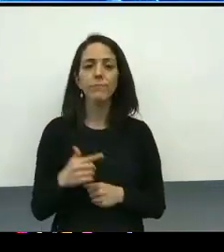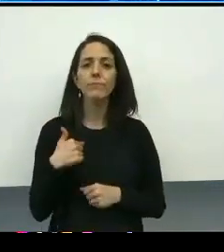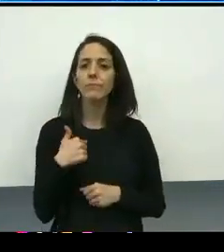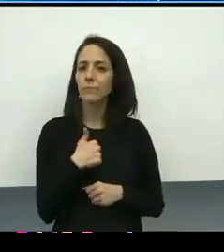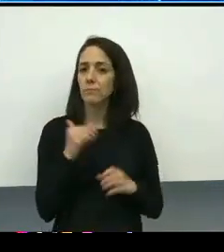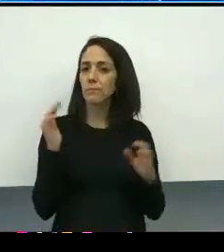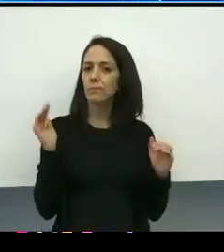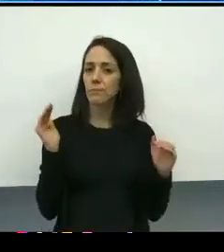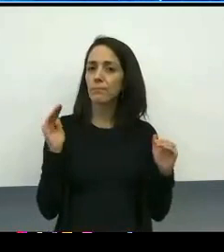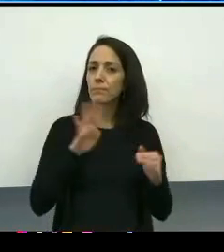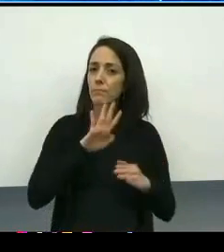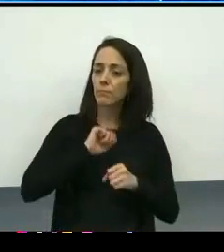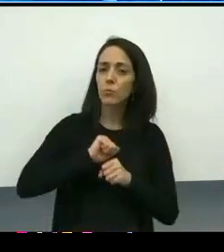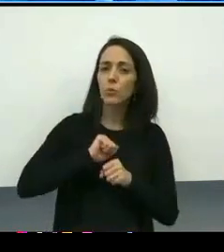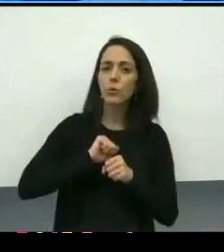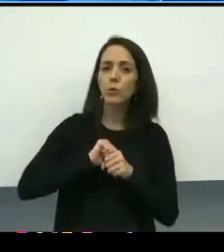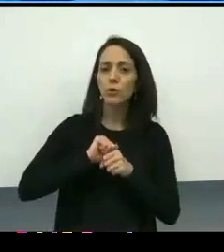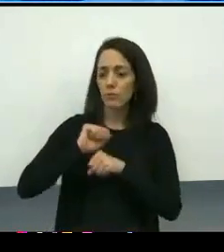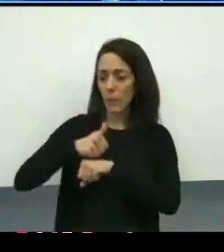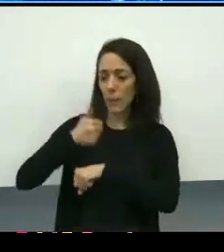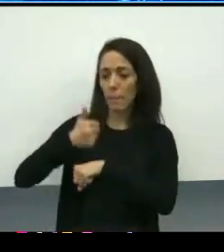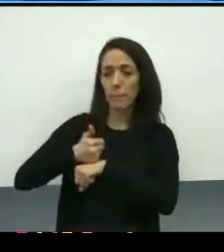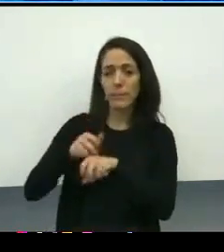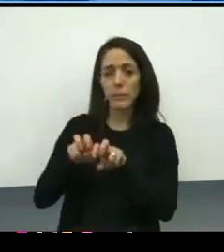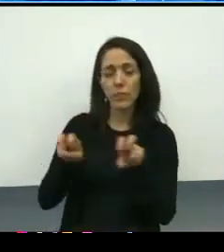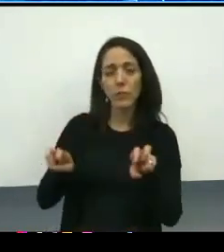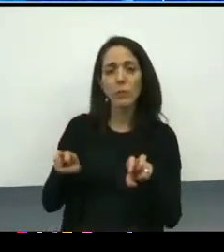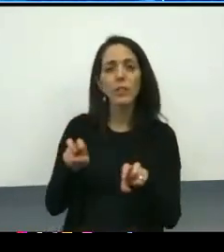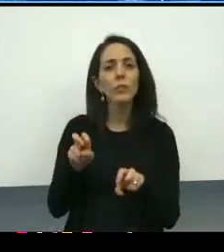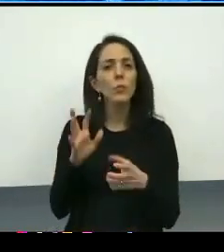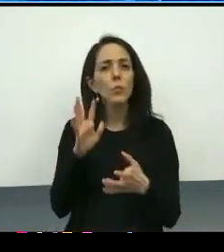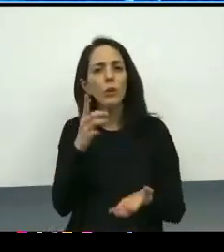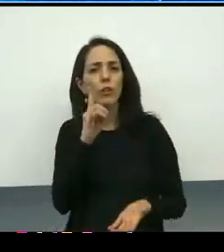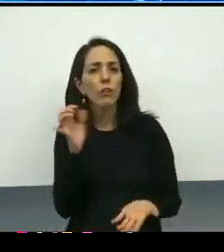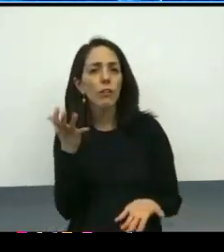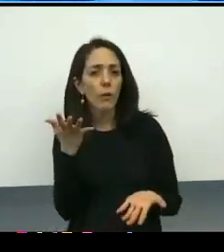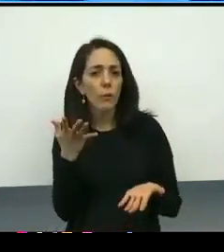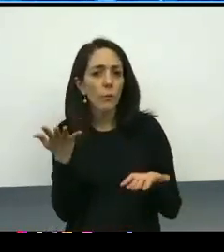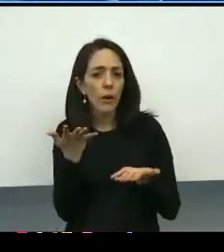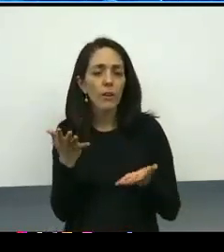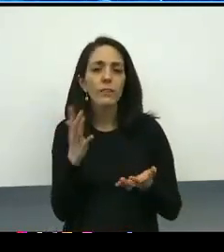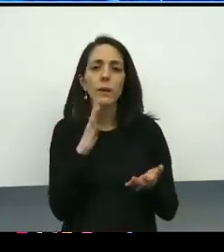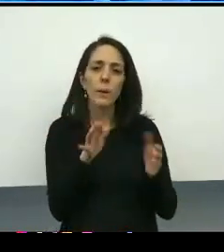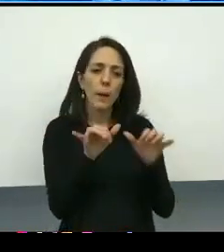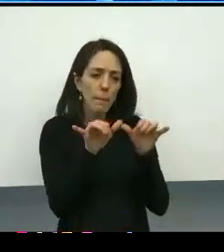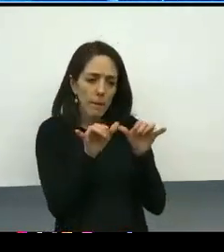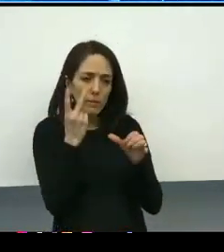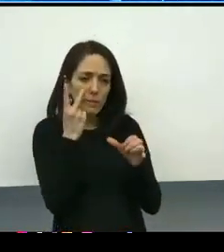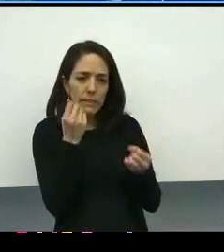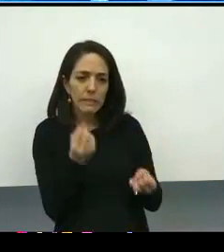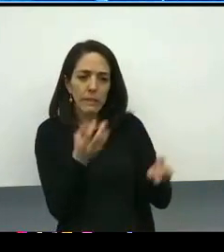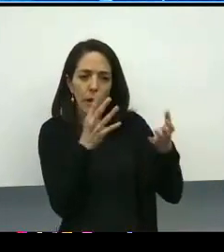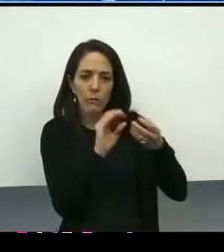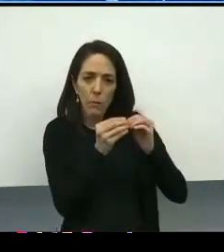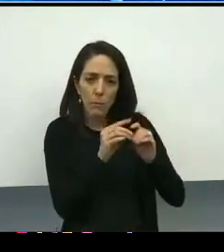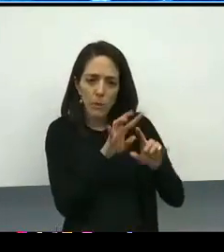of the implementation committee will include metrics, timelines, a monitoring of completed in-process